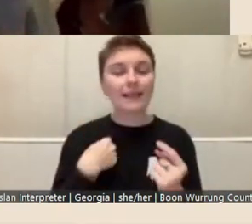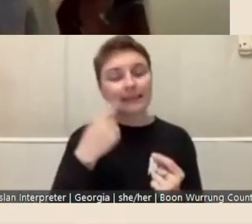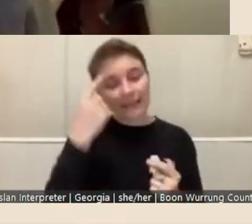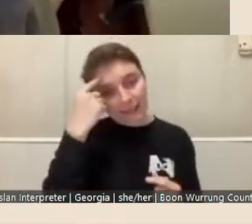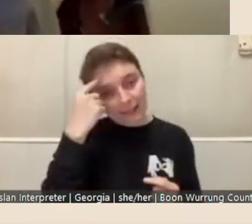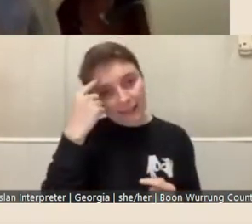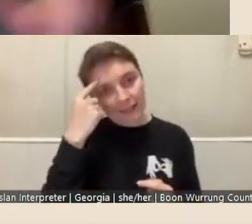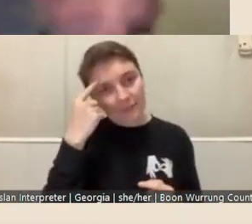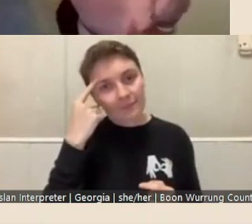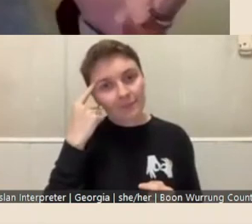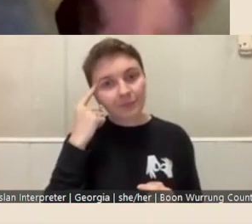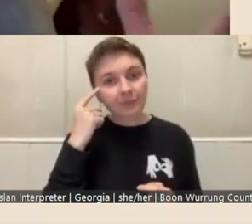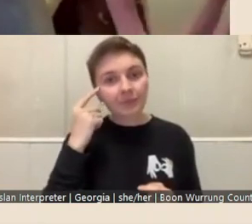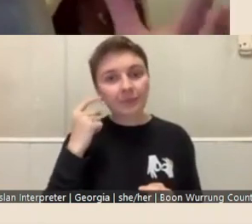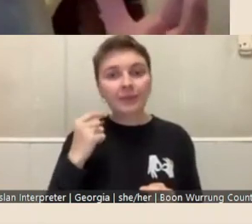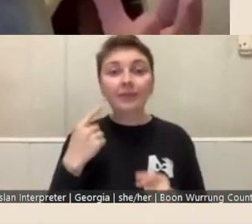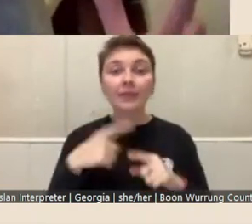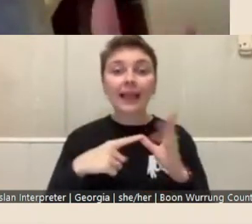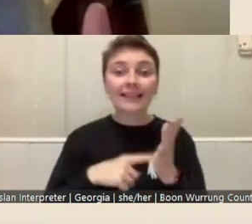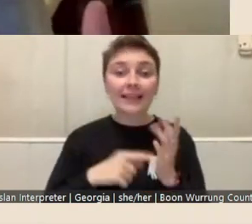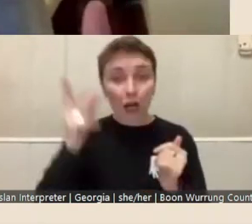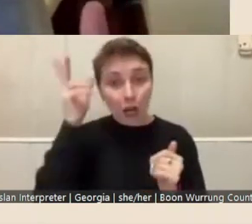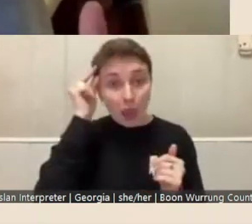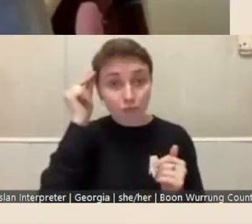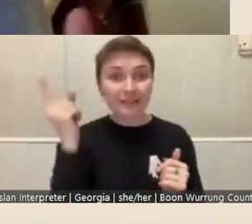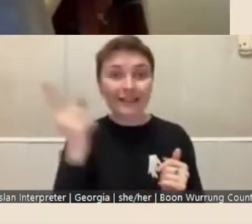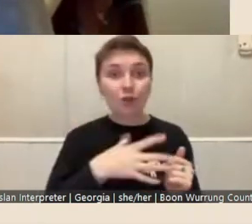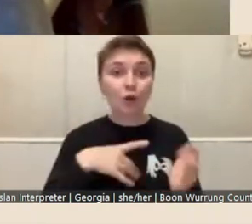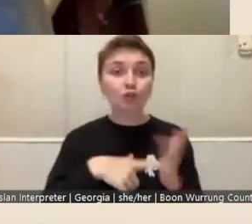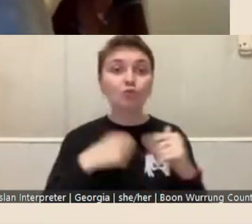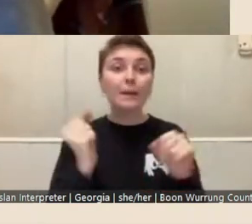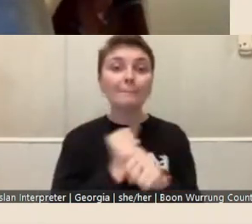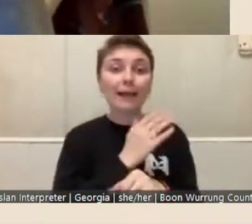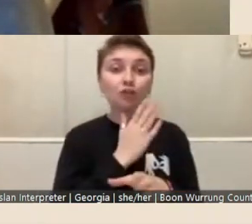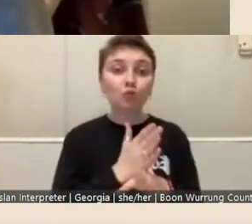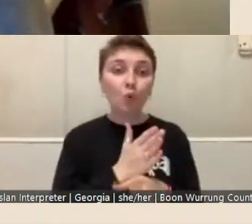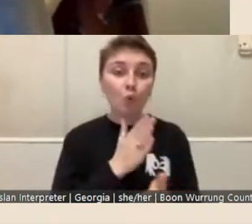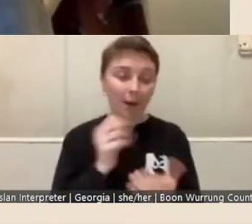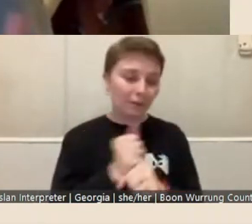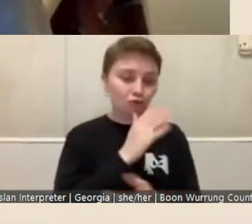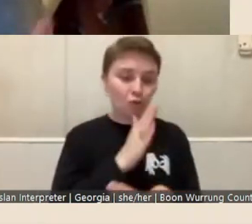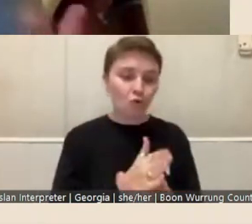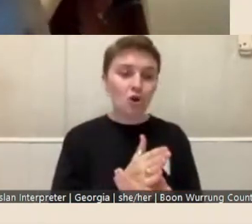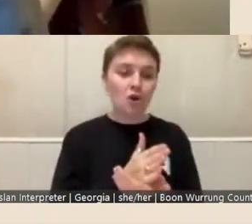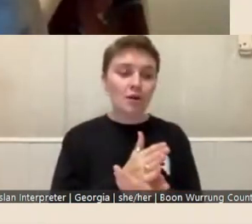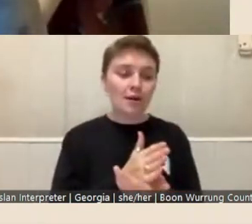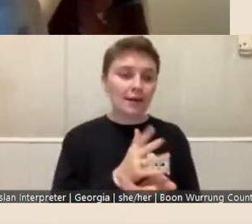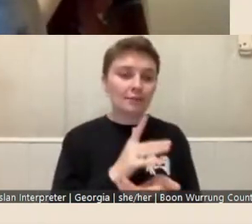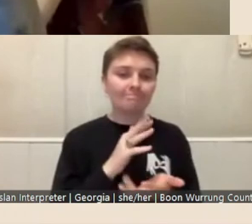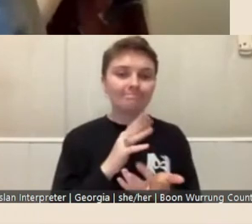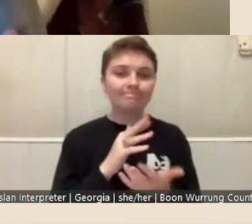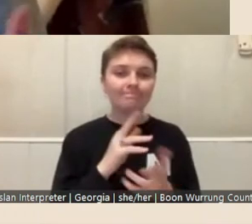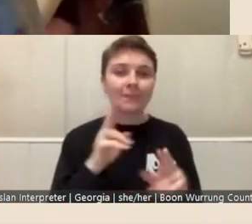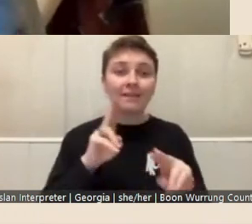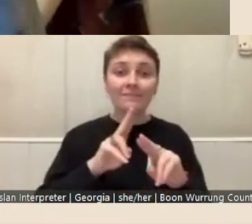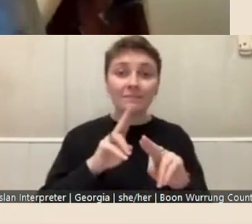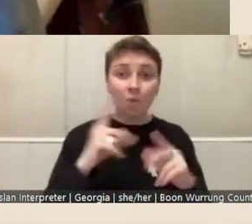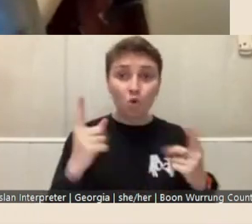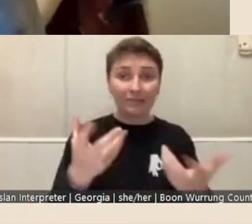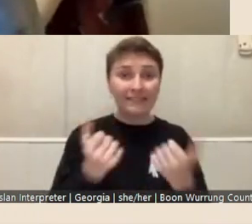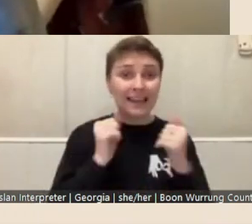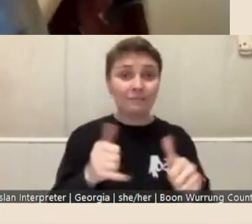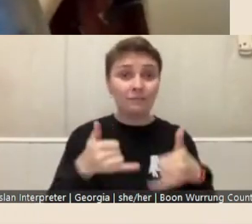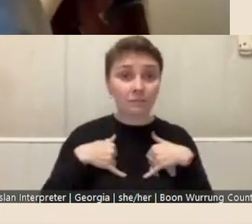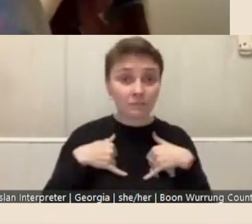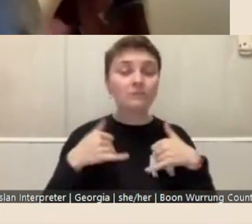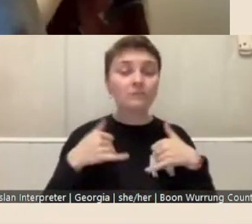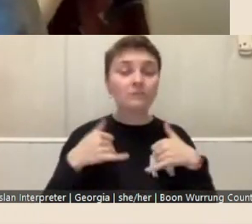at the Library we want to make sure that a fellowship recipient is supported to undertake